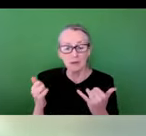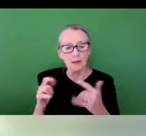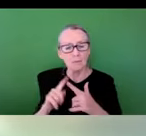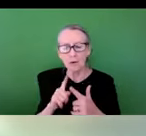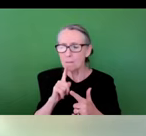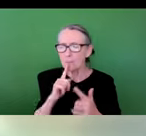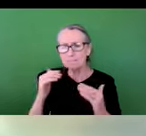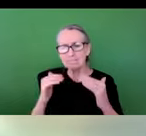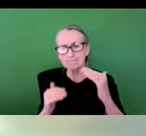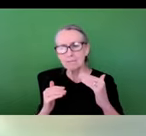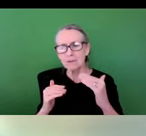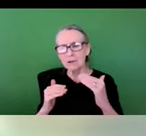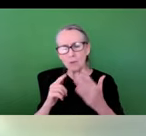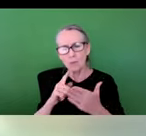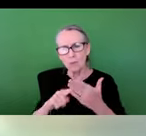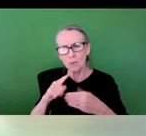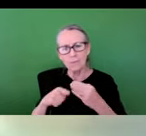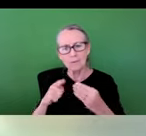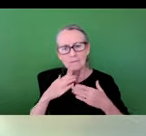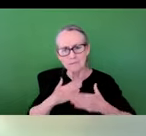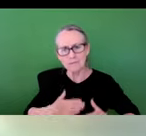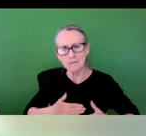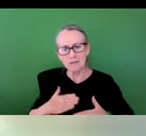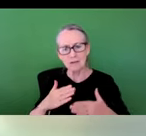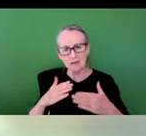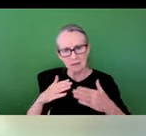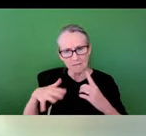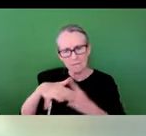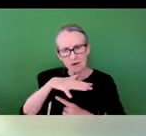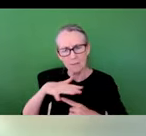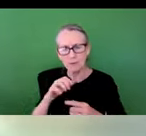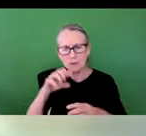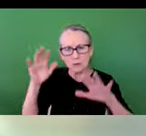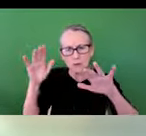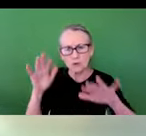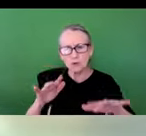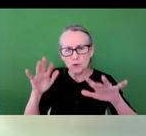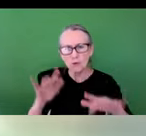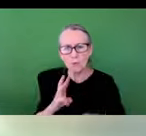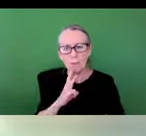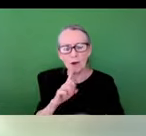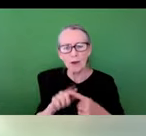posed by the physical environment such as stormwater and wastewater infrastructure. Today’s speaker will address this gap